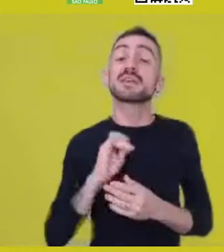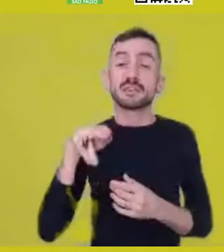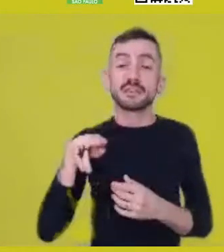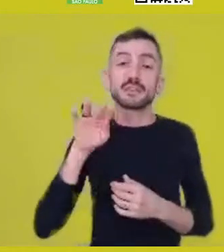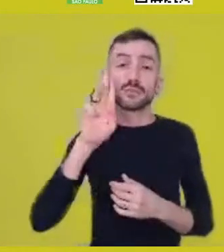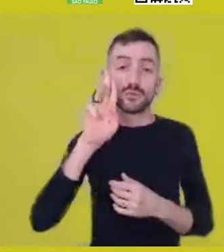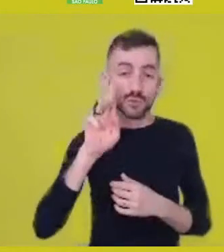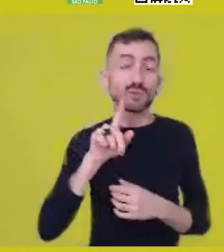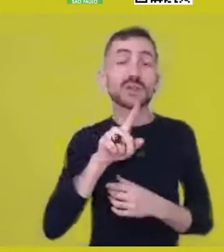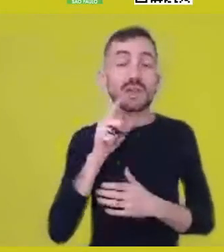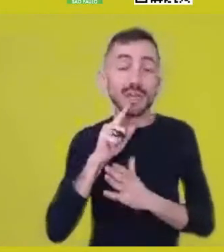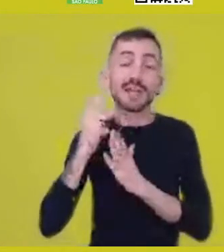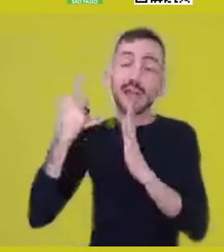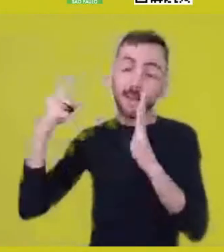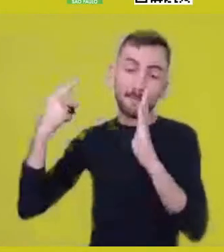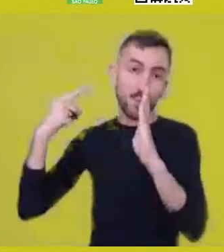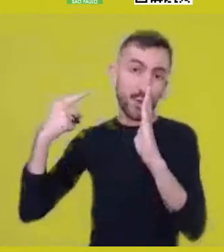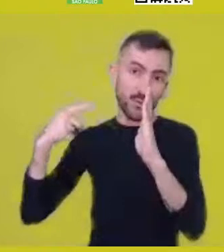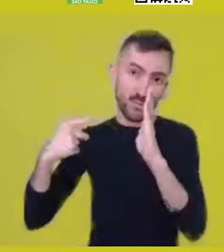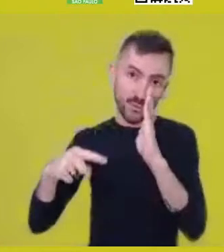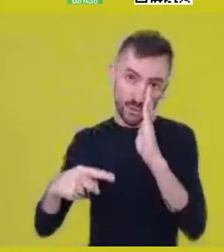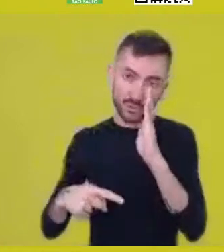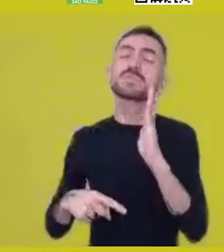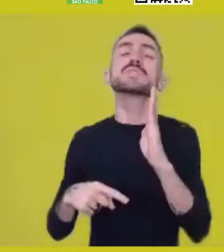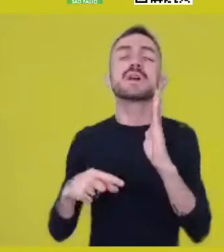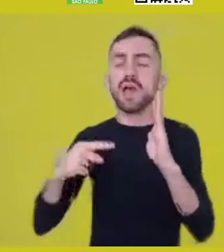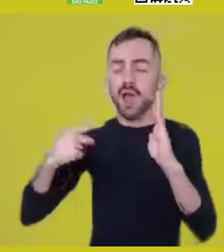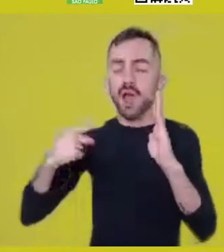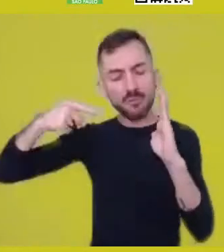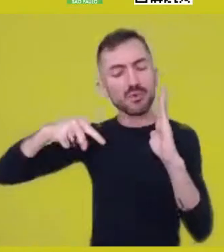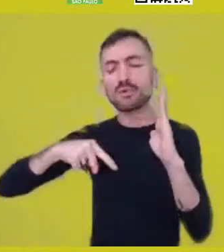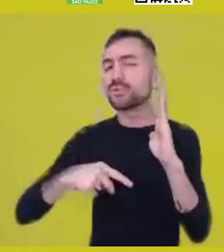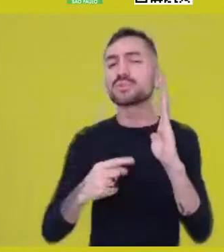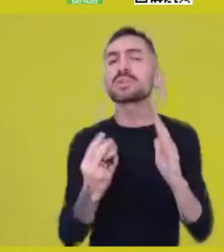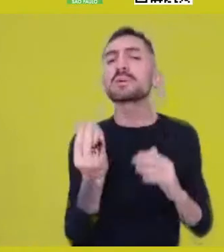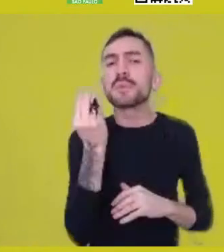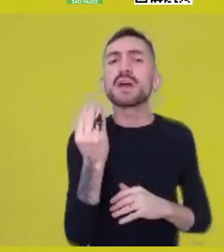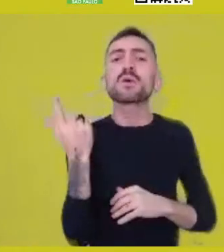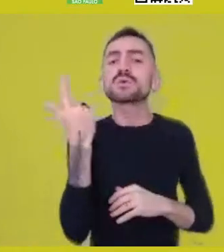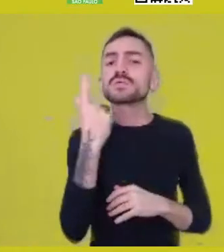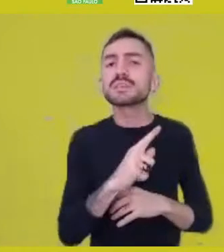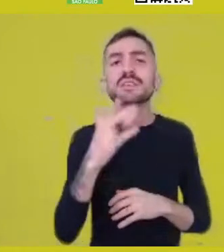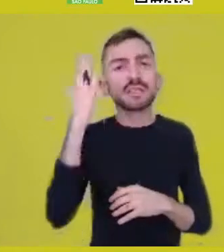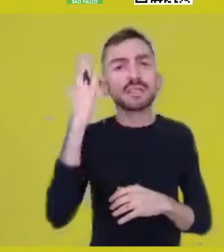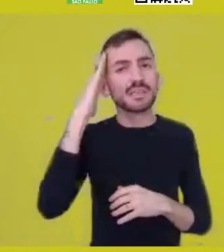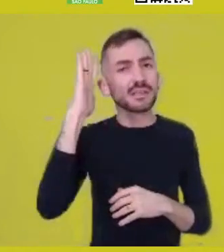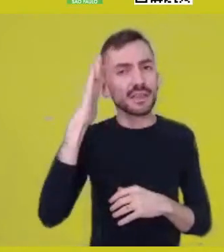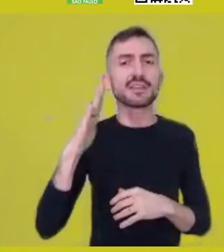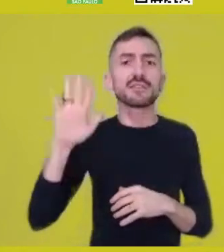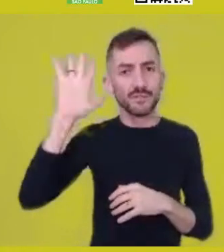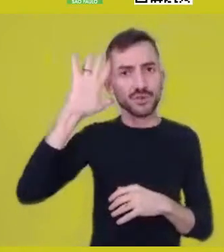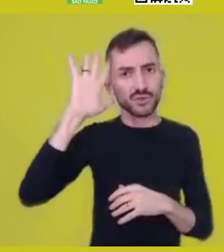that he arrives, perhaps, at a certain Western philosophical thinking,